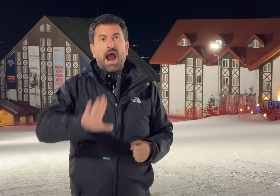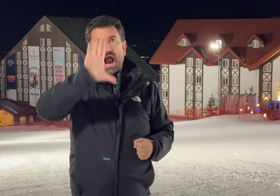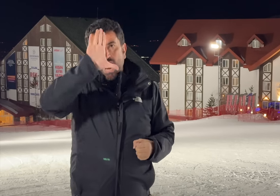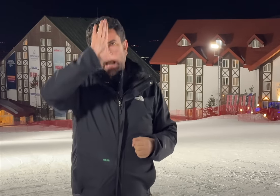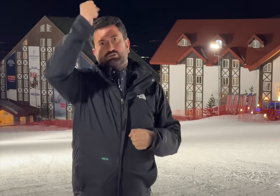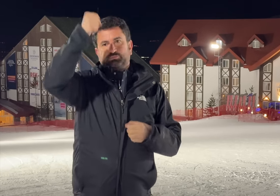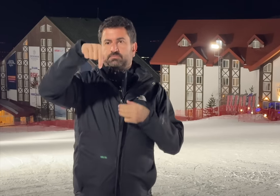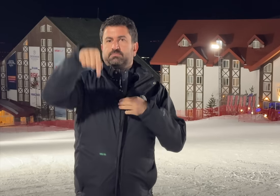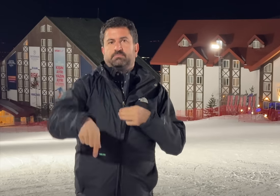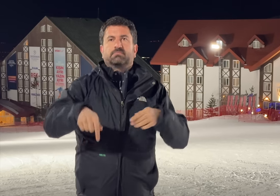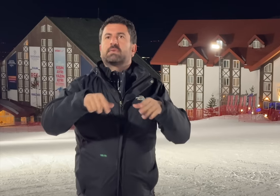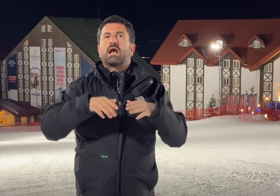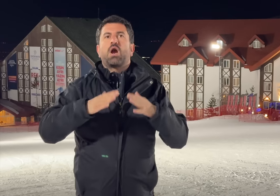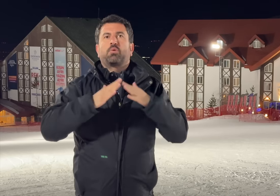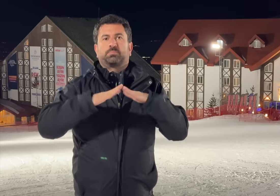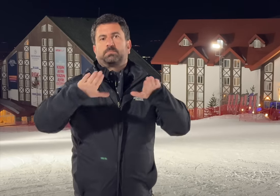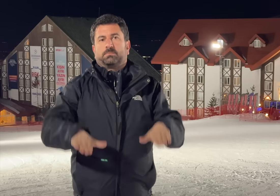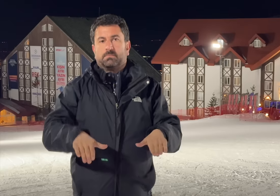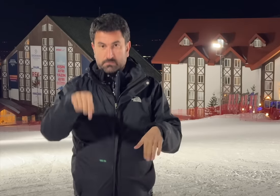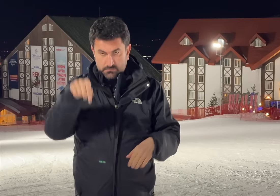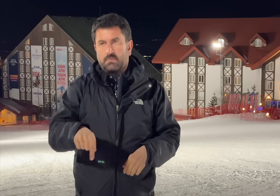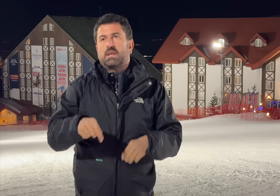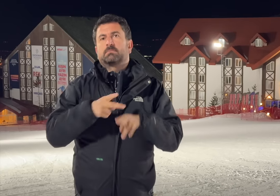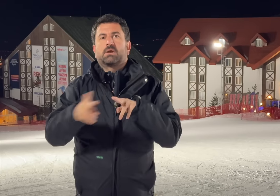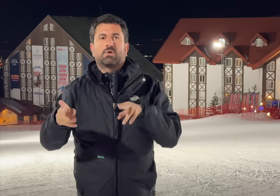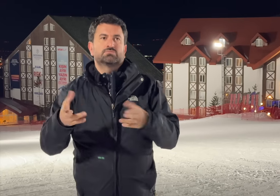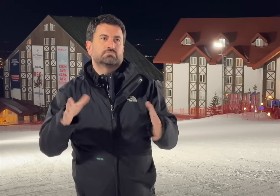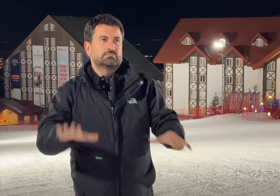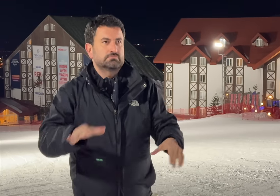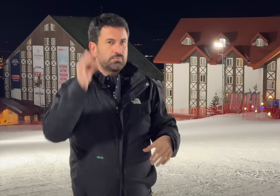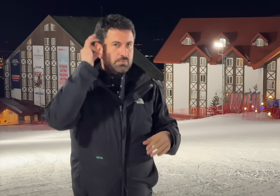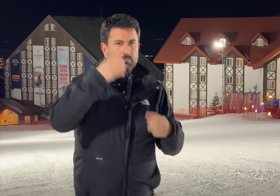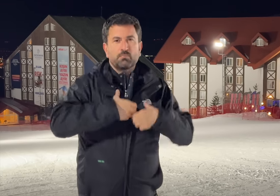and hearing. The workers in Erzurum are hearing professionals